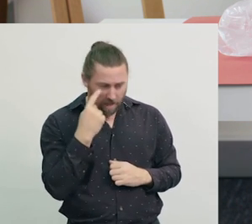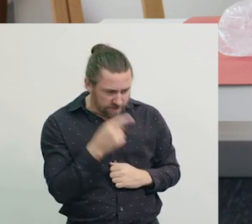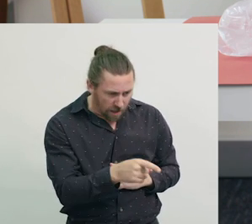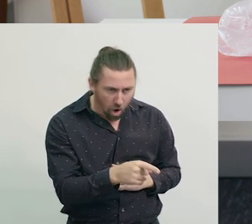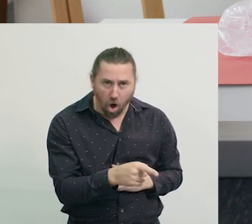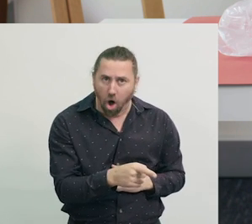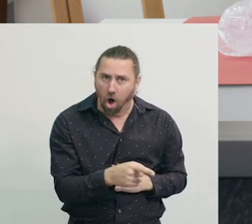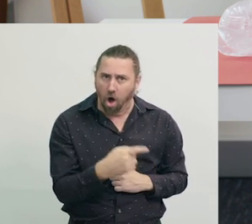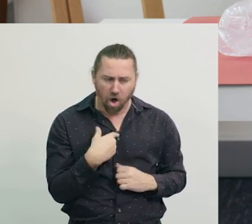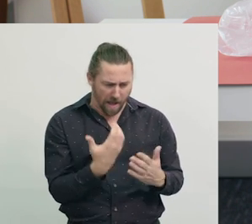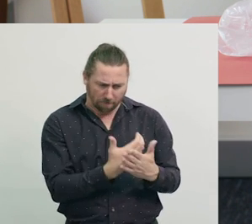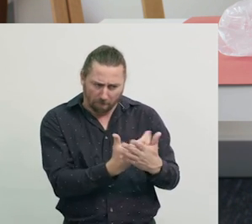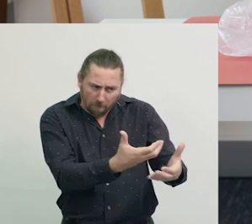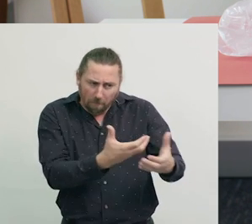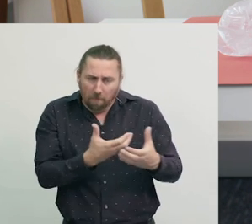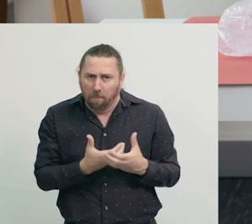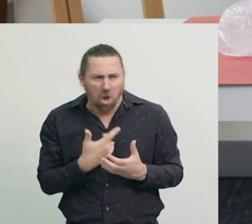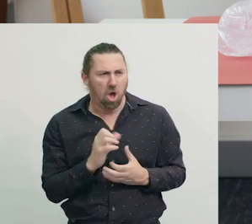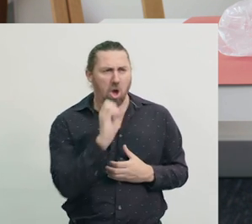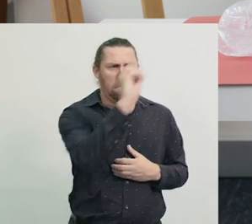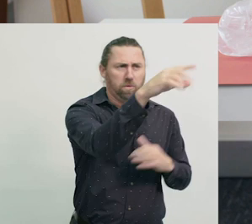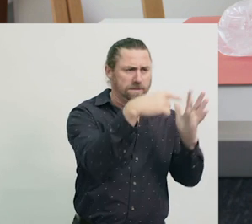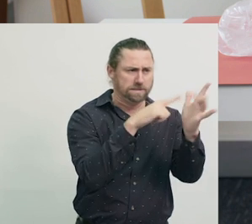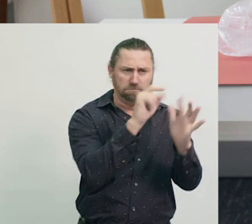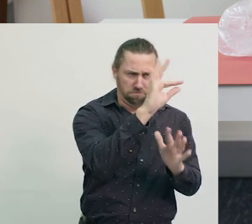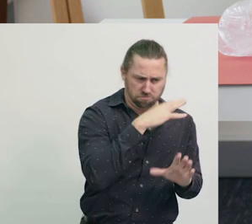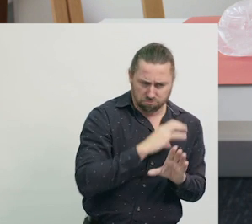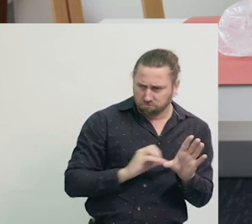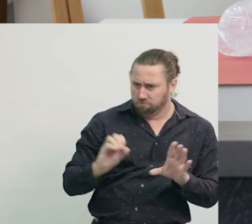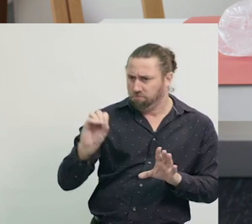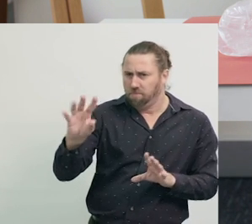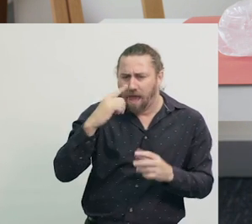by saving them from going to landfill. I hope you can.